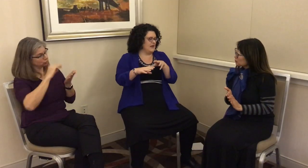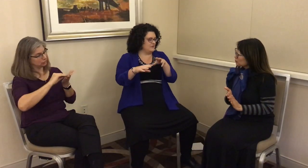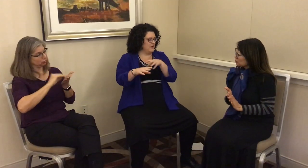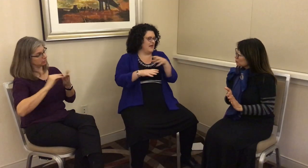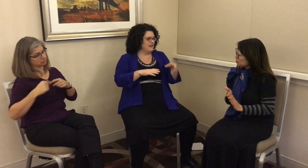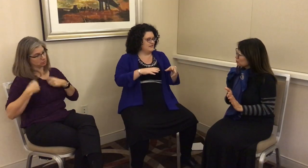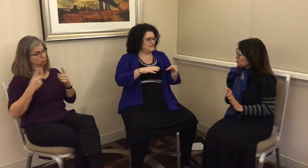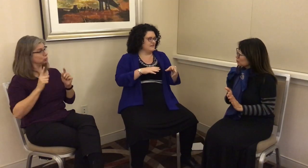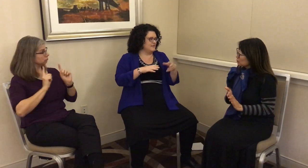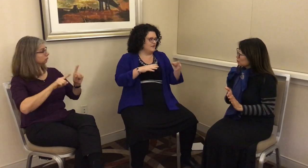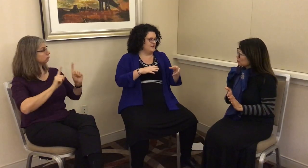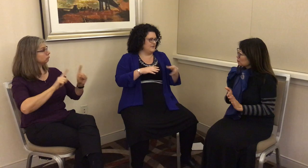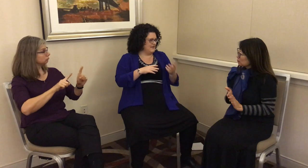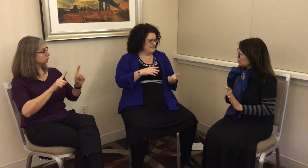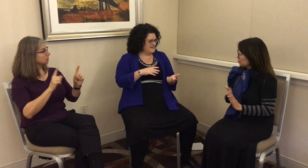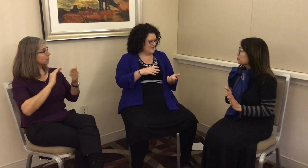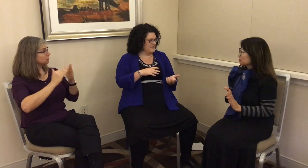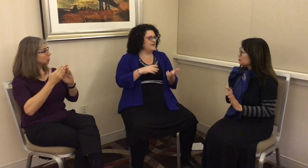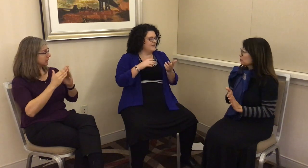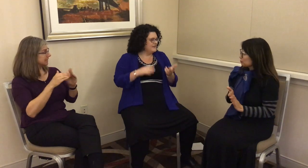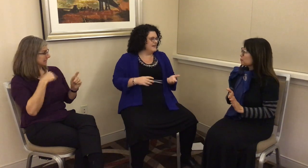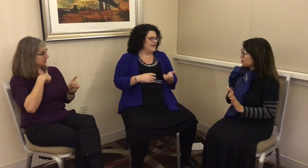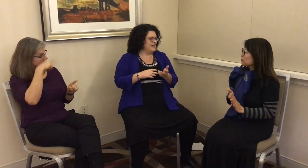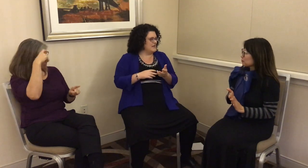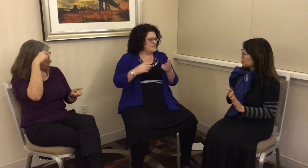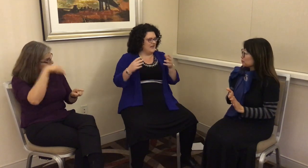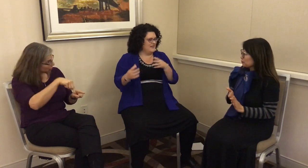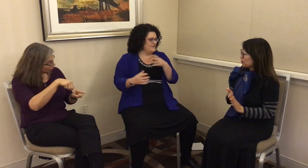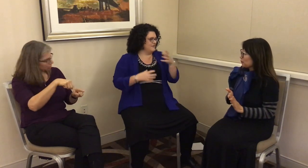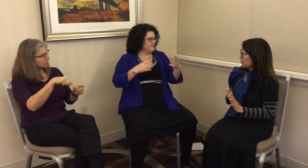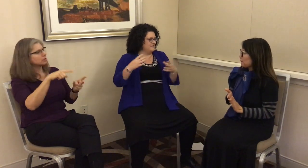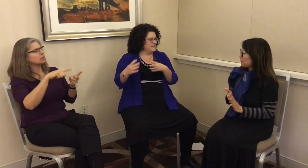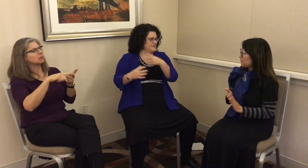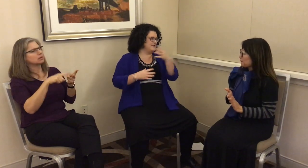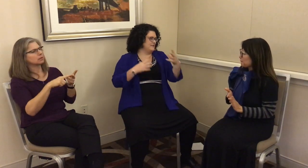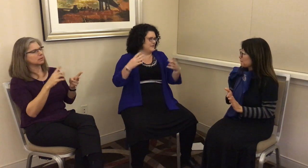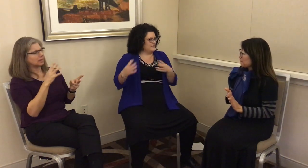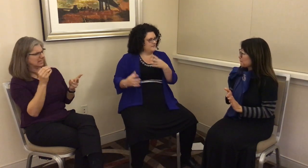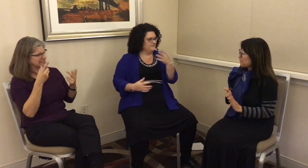kept going back to this community, were there this summer, and then you’re still doing